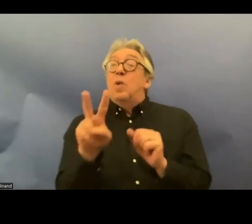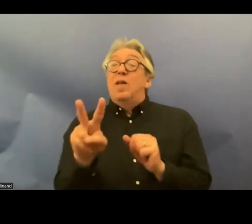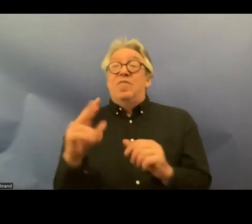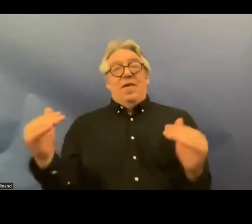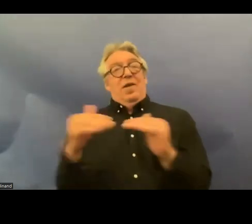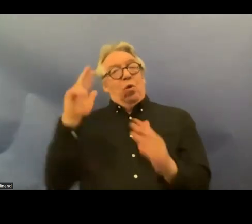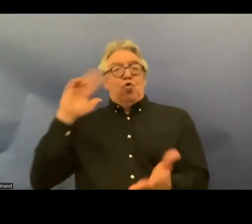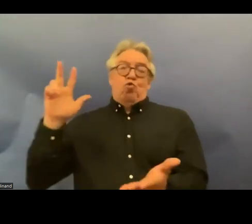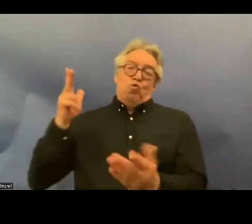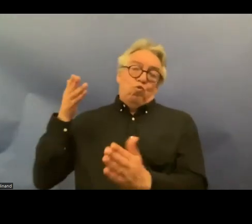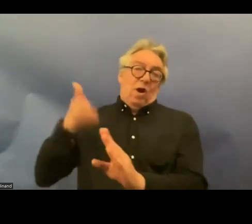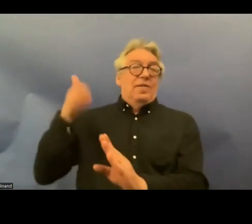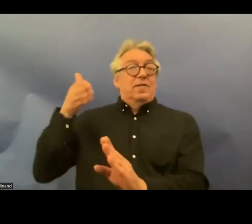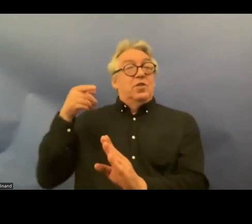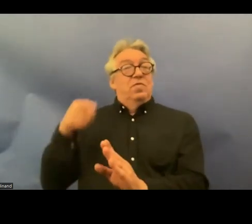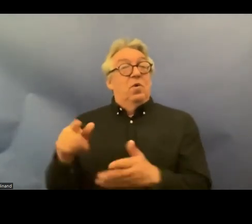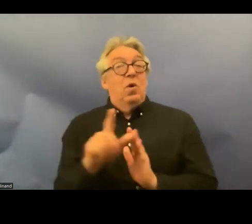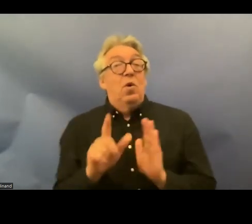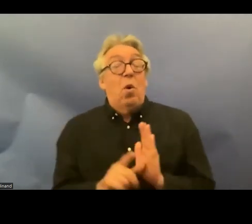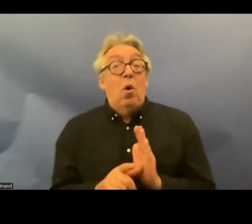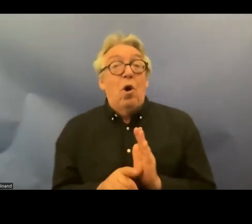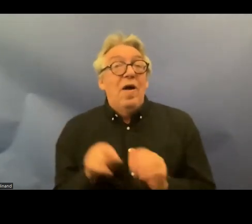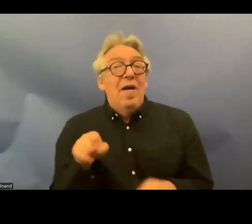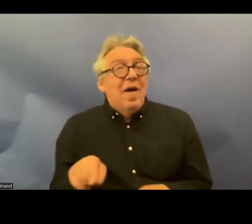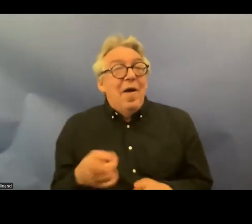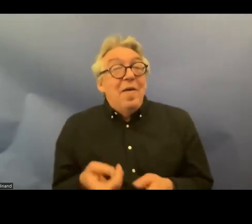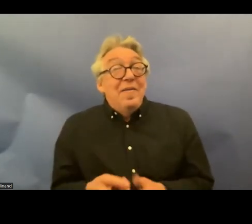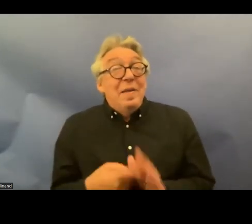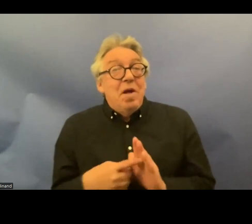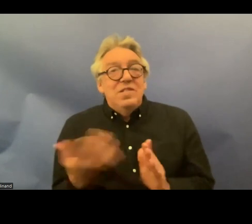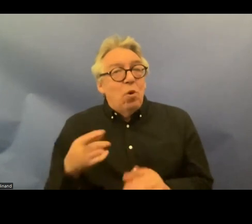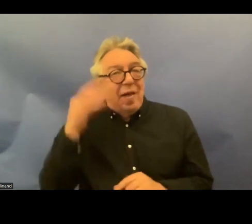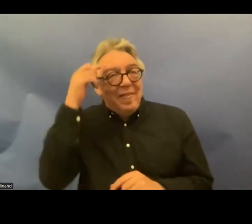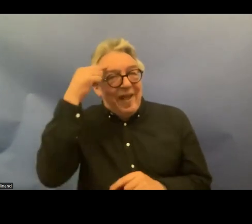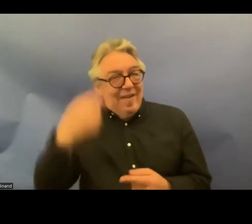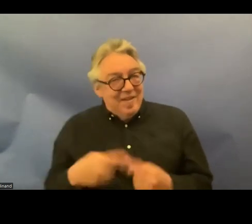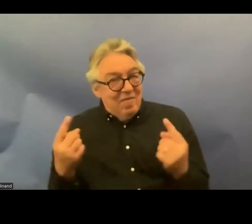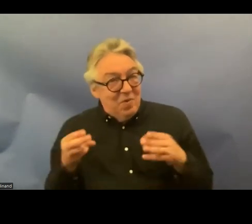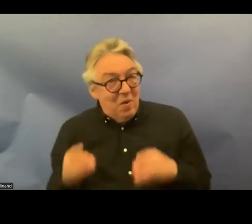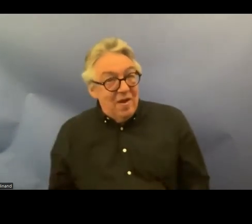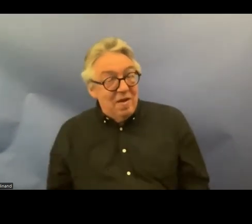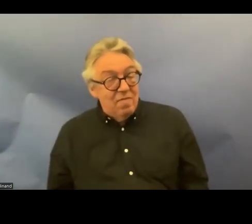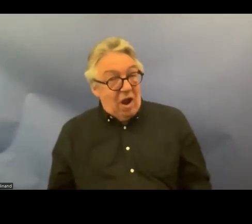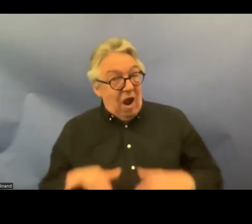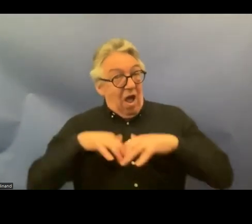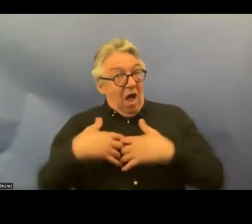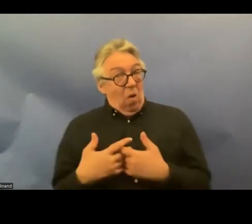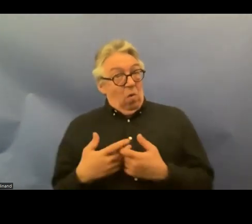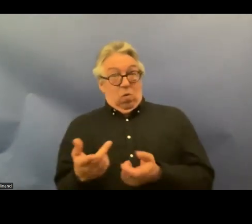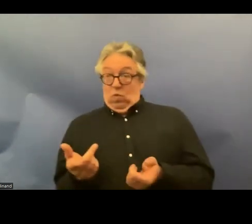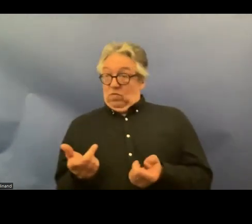um it requires a different thinking about how to deal with uh persons with